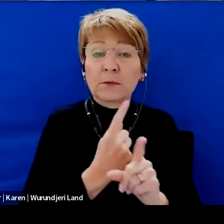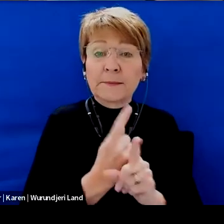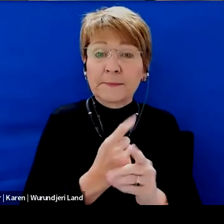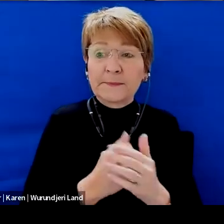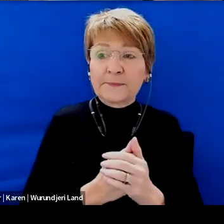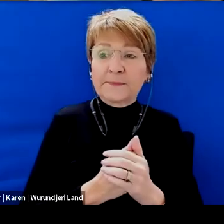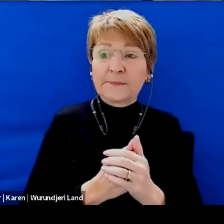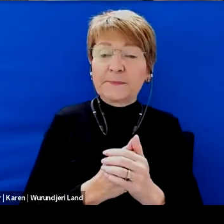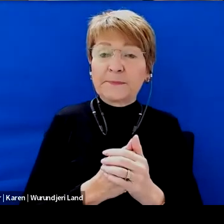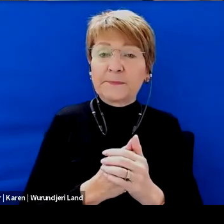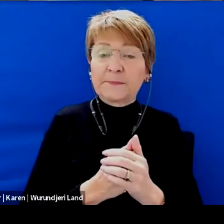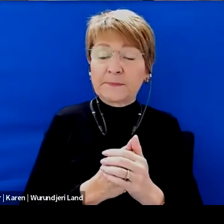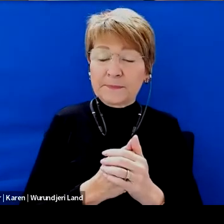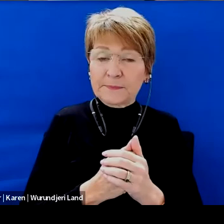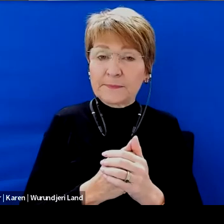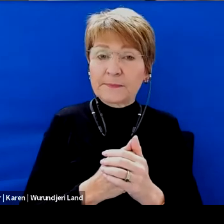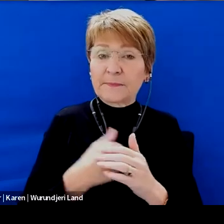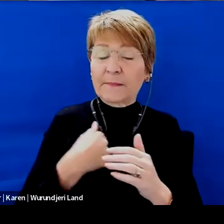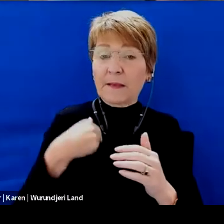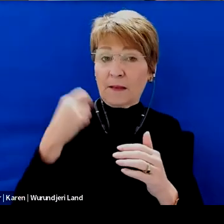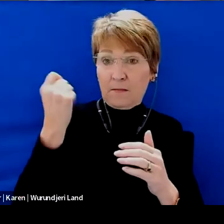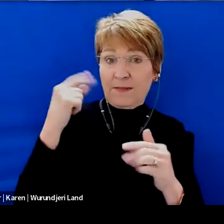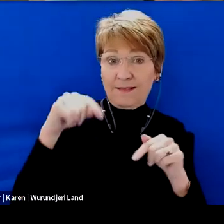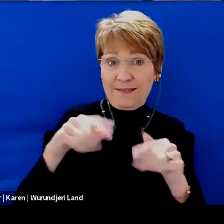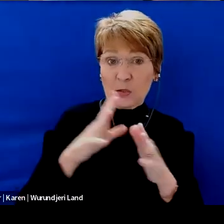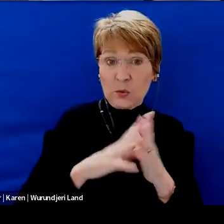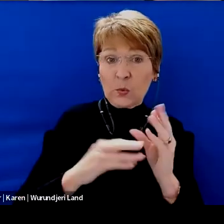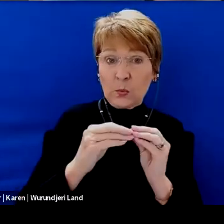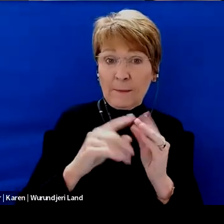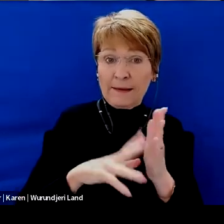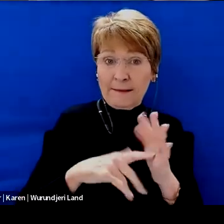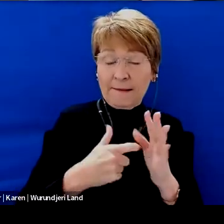As we head towards the end of our webinar today.